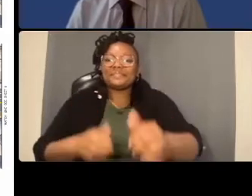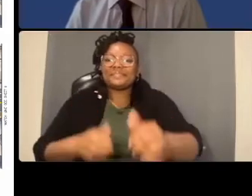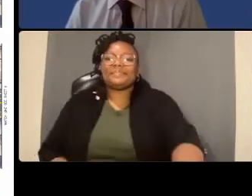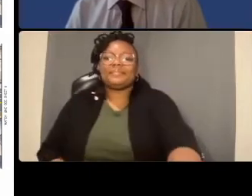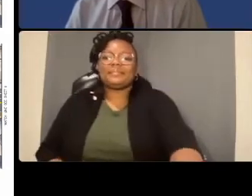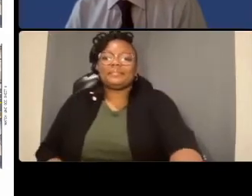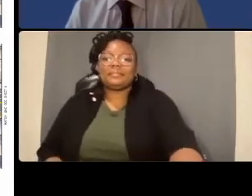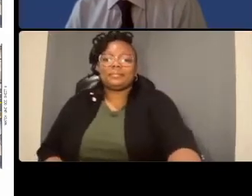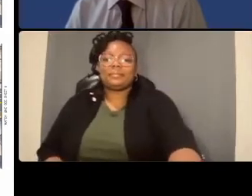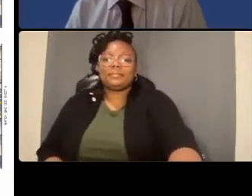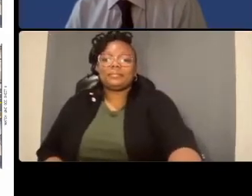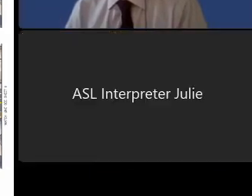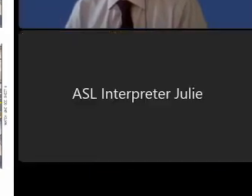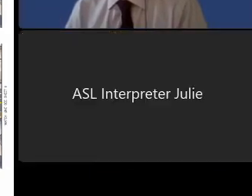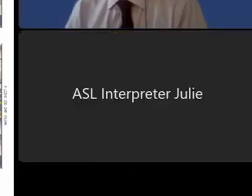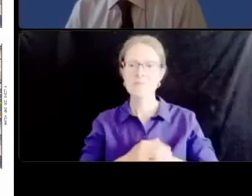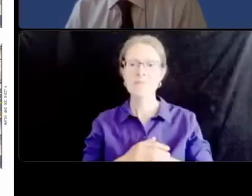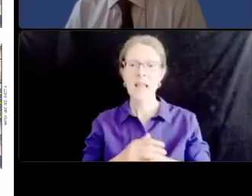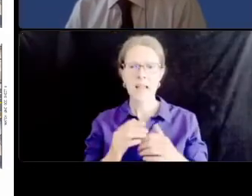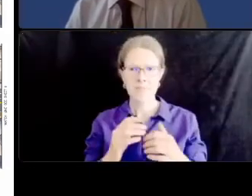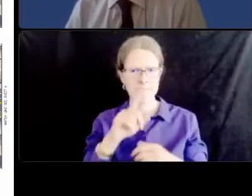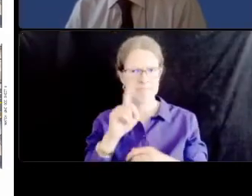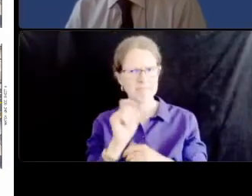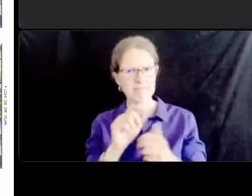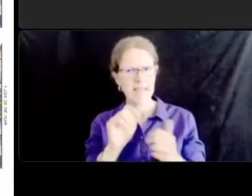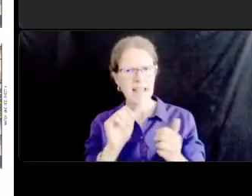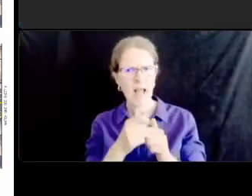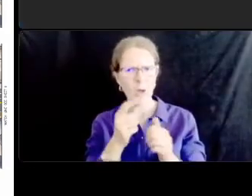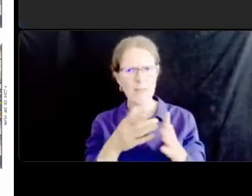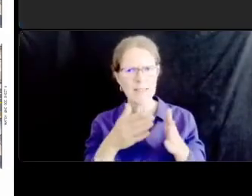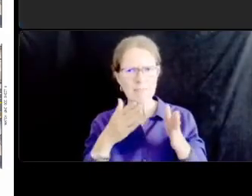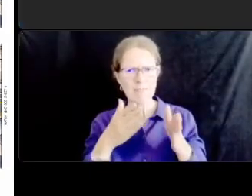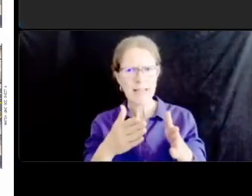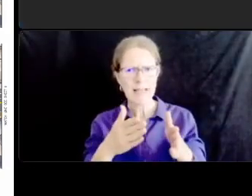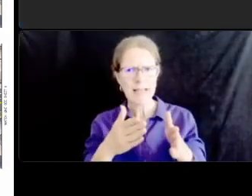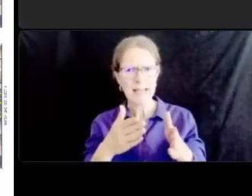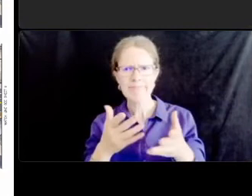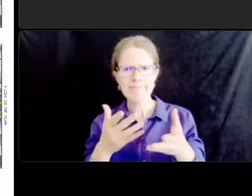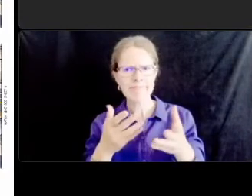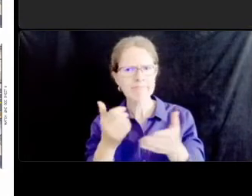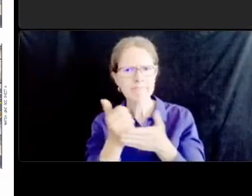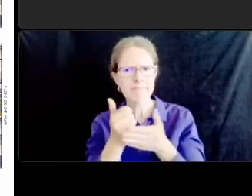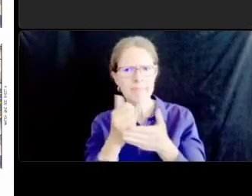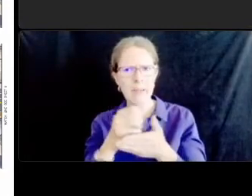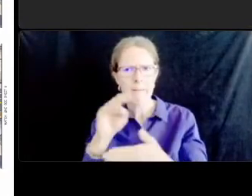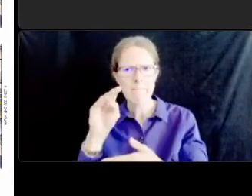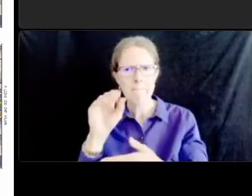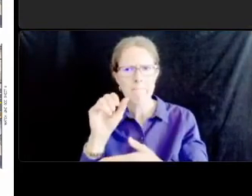um i don't have the exact answer to that question we can come back to you with with that